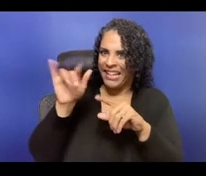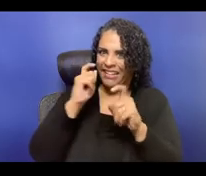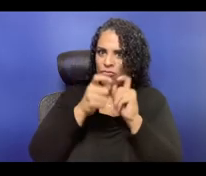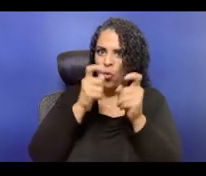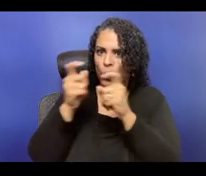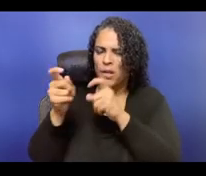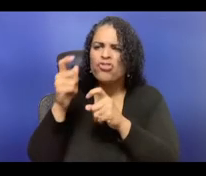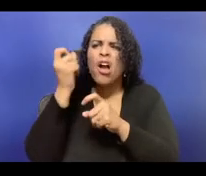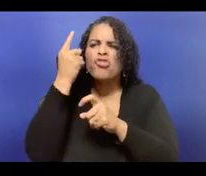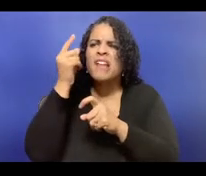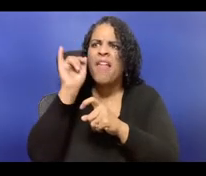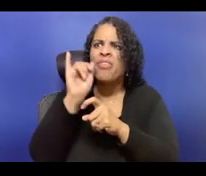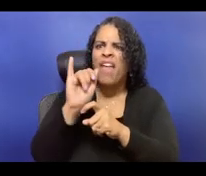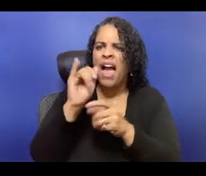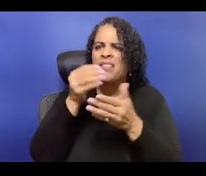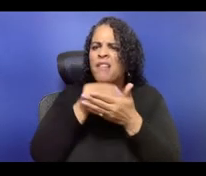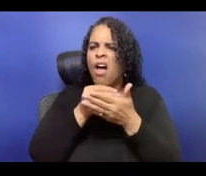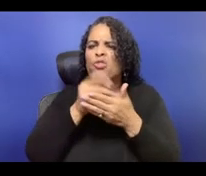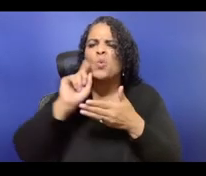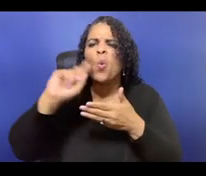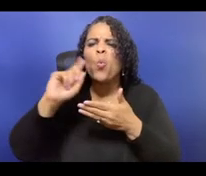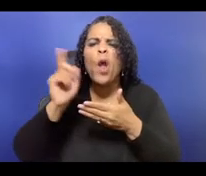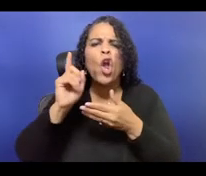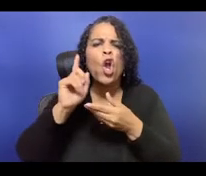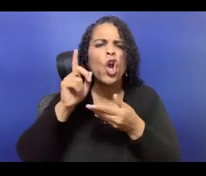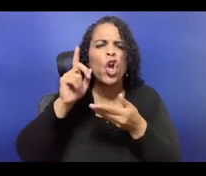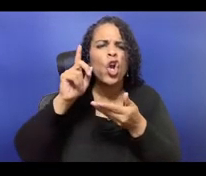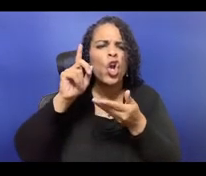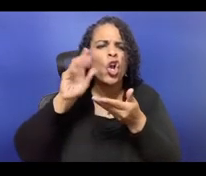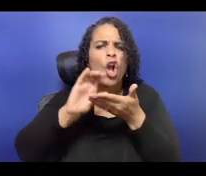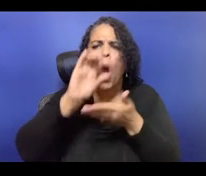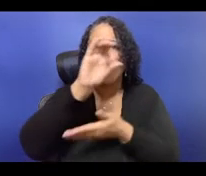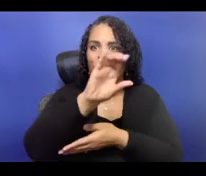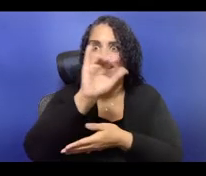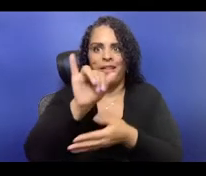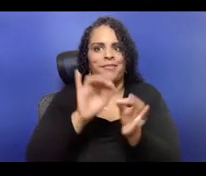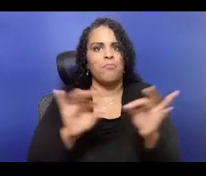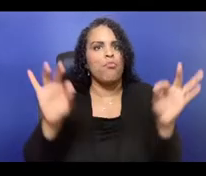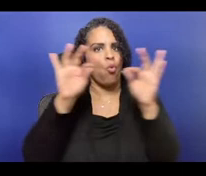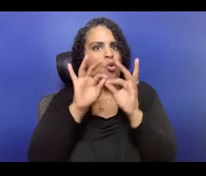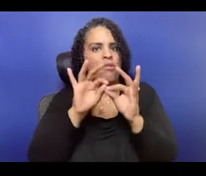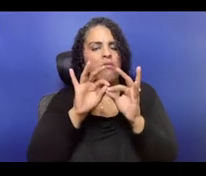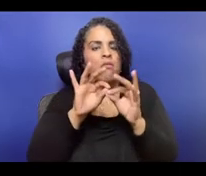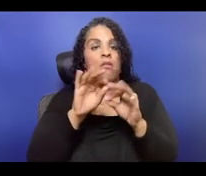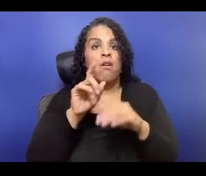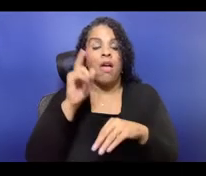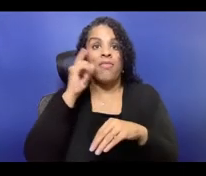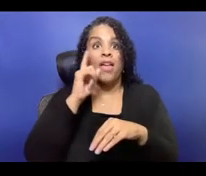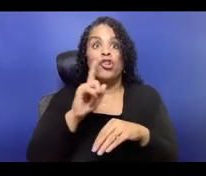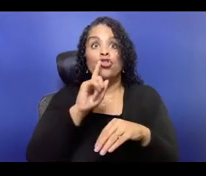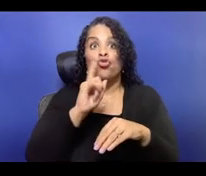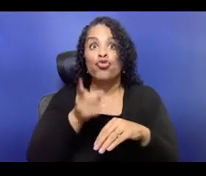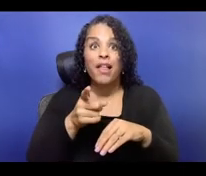Yeah, so I could just keep on rolling, but Anna, I don't know if, feel free to like, to jump off. Well, yeah, you know, I think for Groundwater,